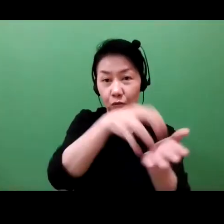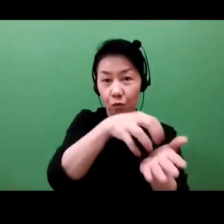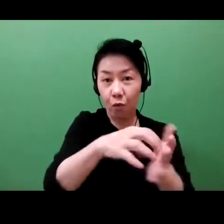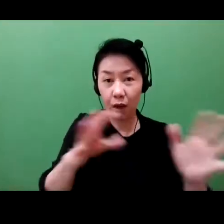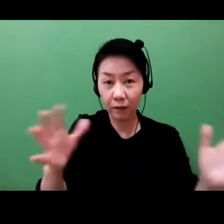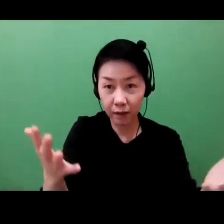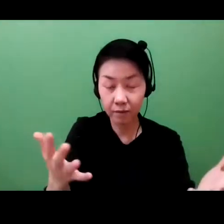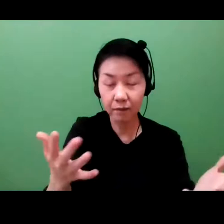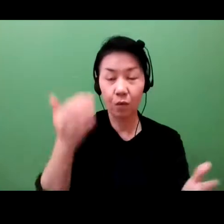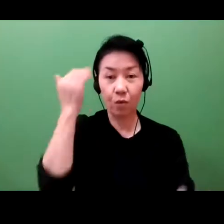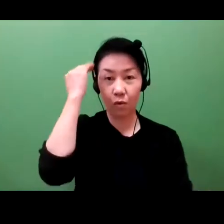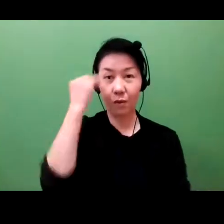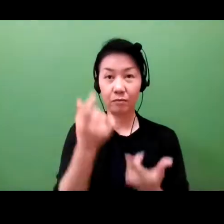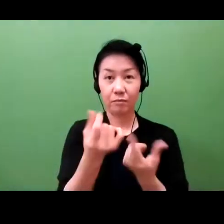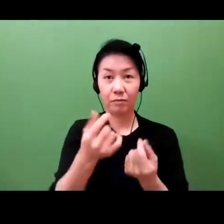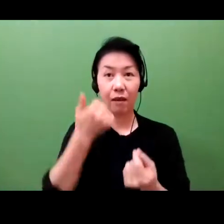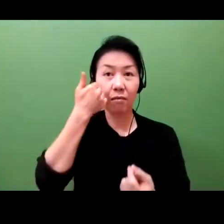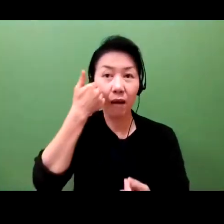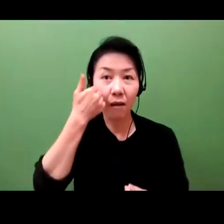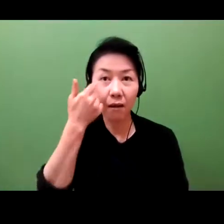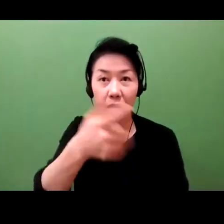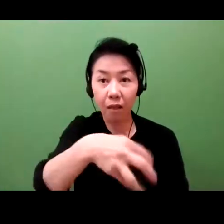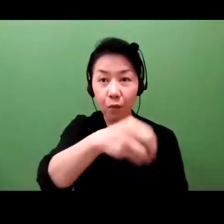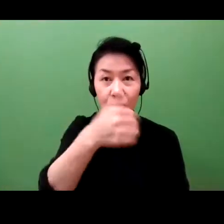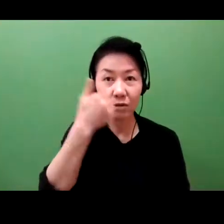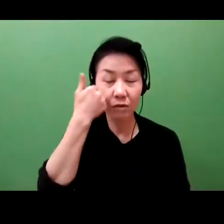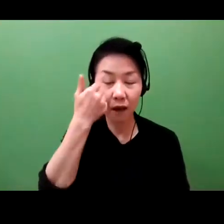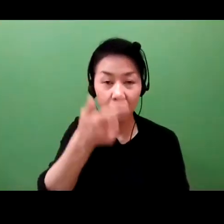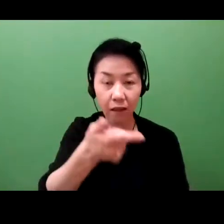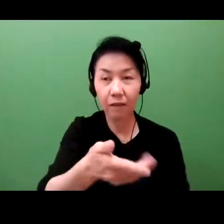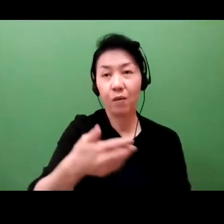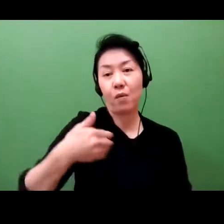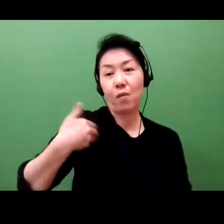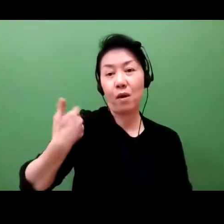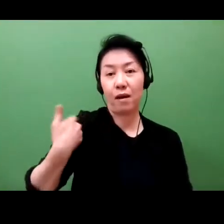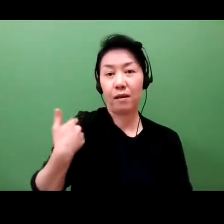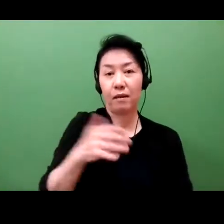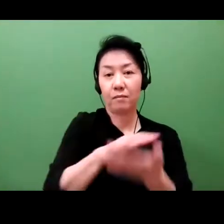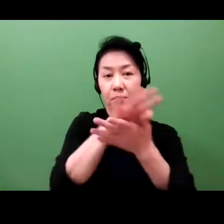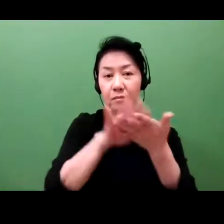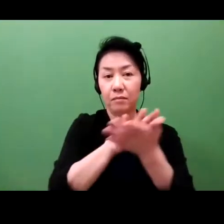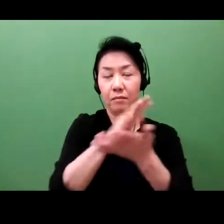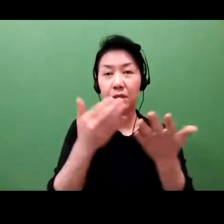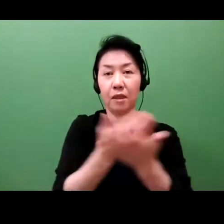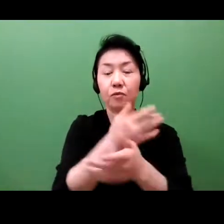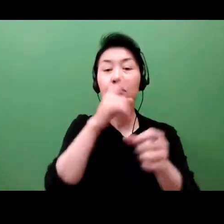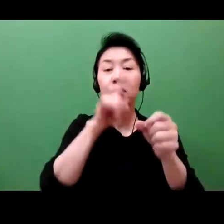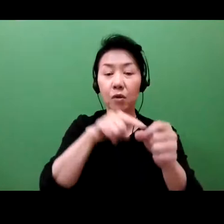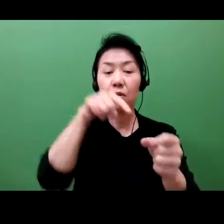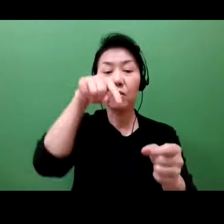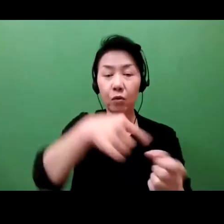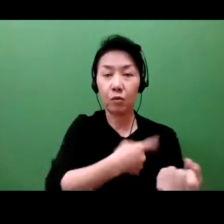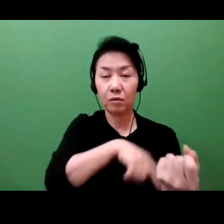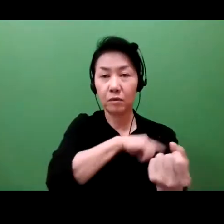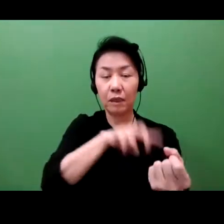The title says, defined what the property is. So critically, then, the first step